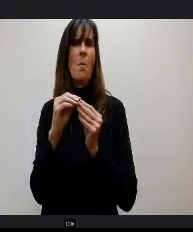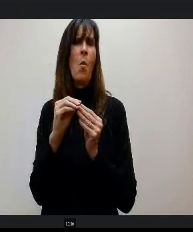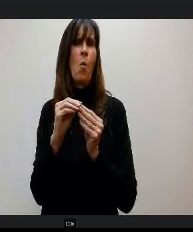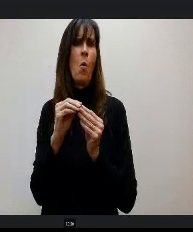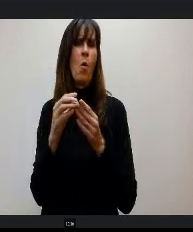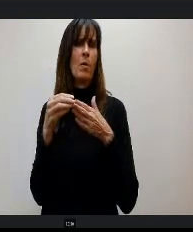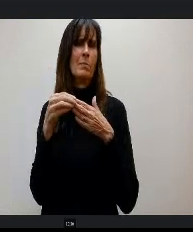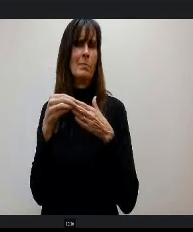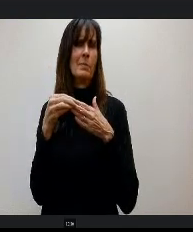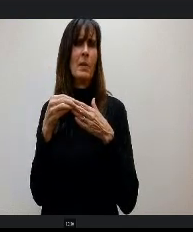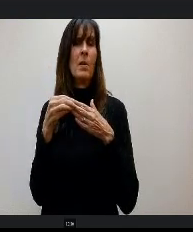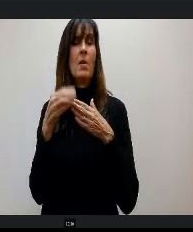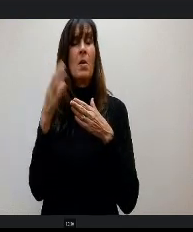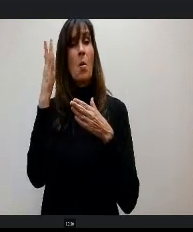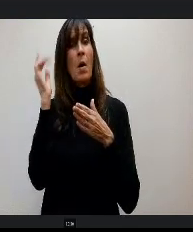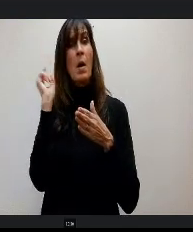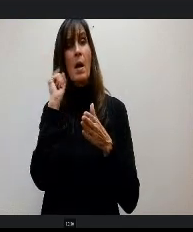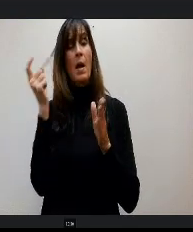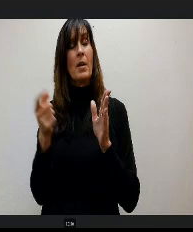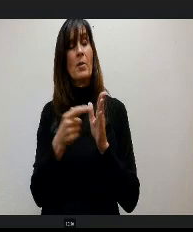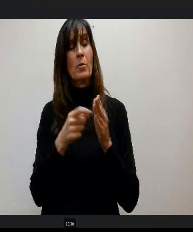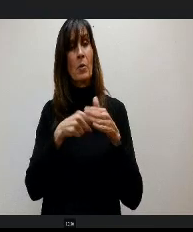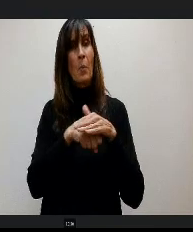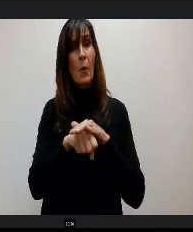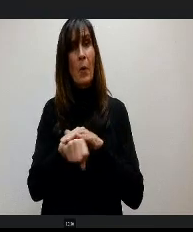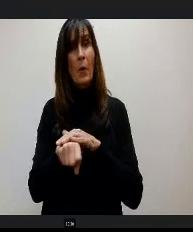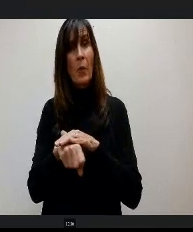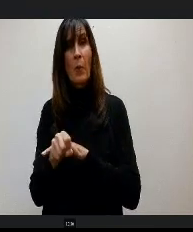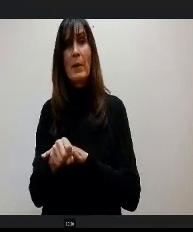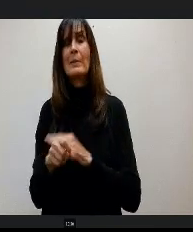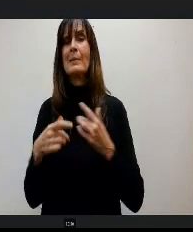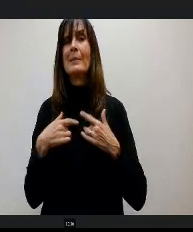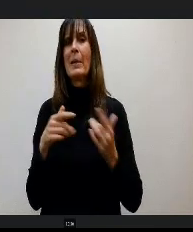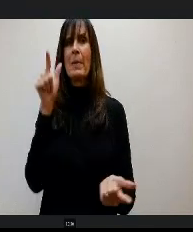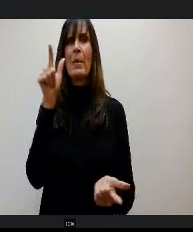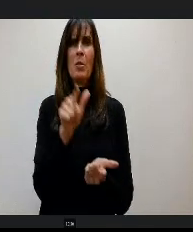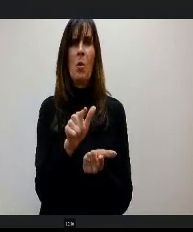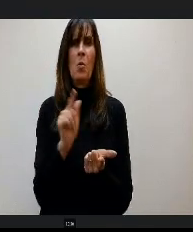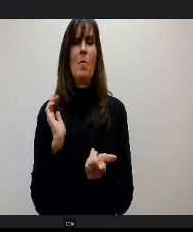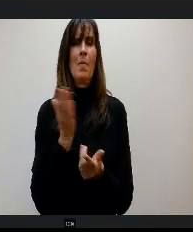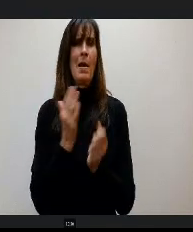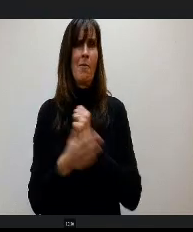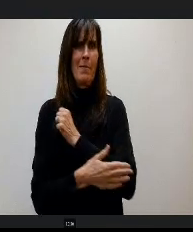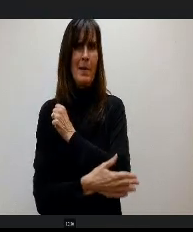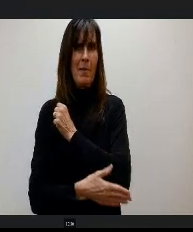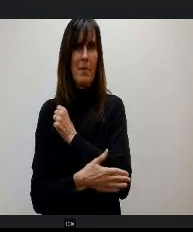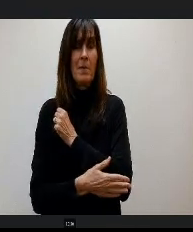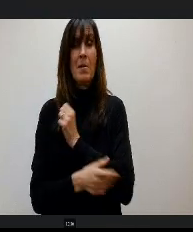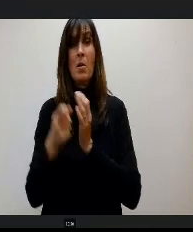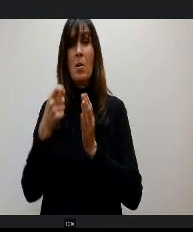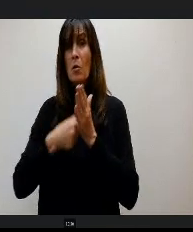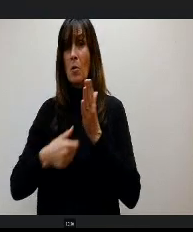that we're seeing. Those birth rates are lower in the county. The cost of living is more some of our older